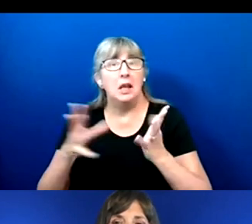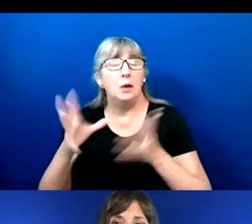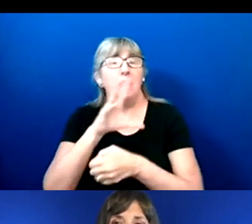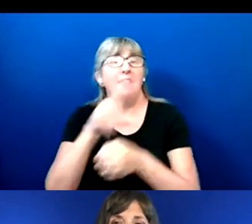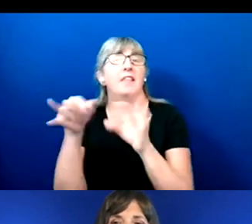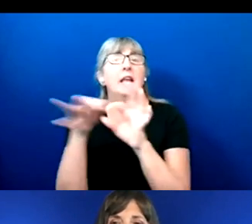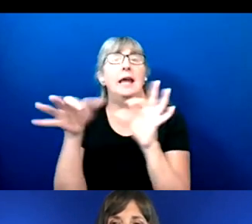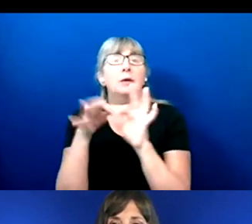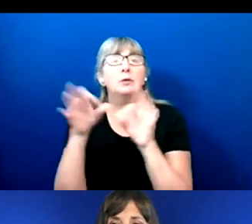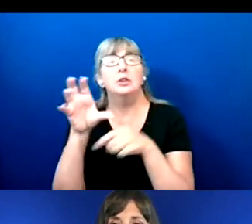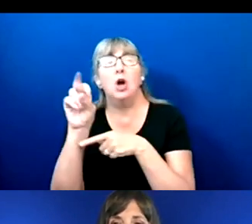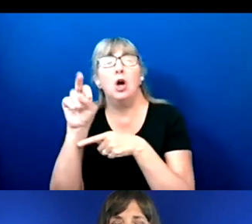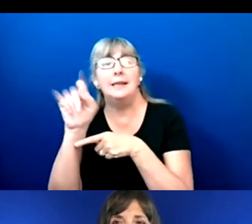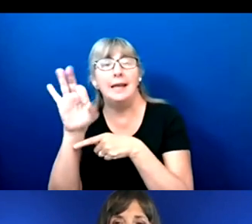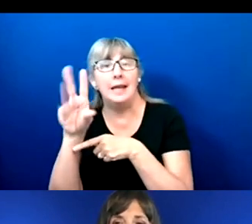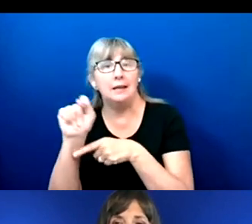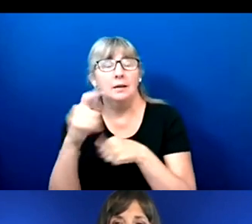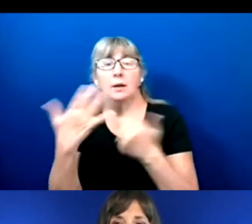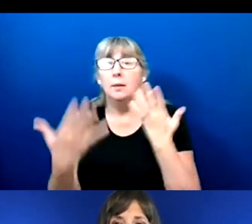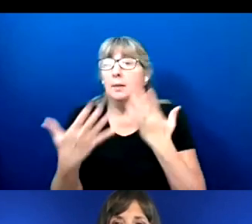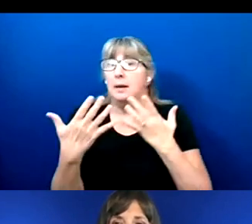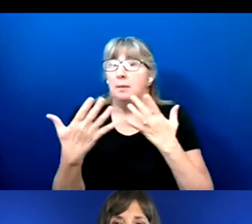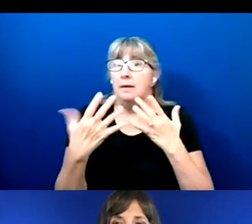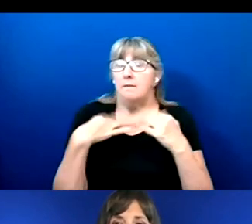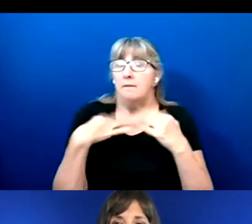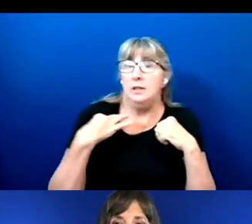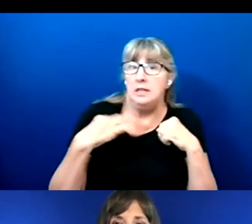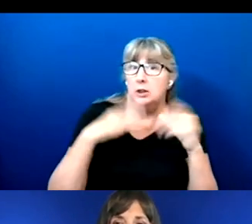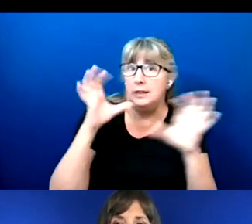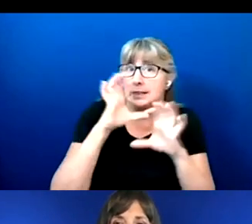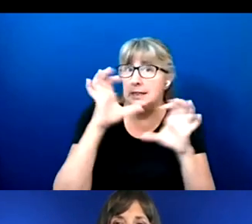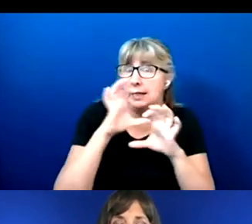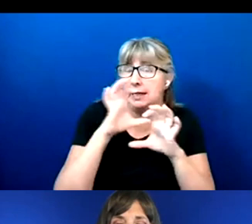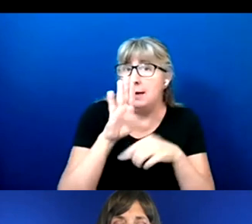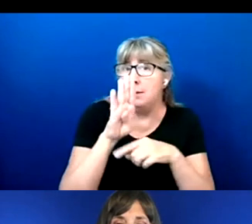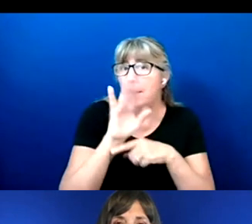Perhaps voluntarily seeking out bilingual poll-workers, right?